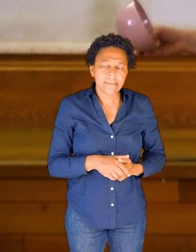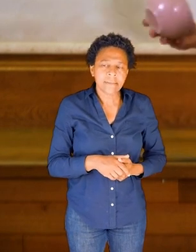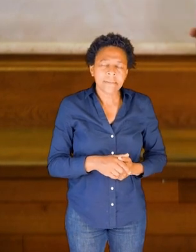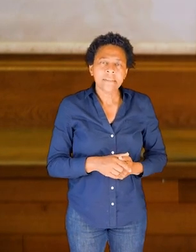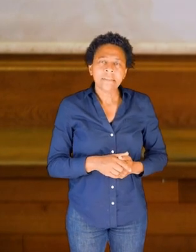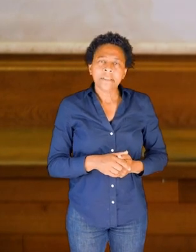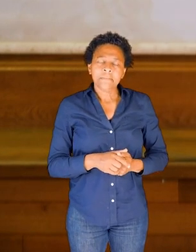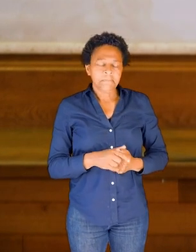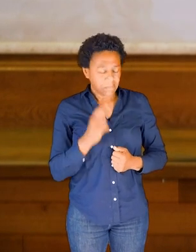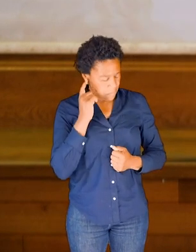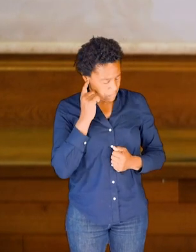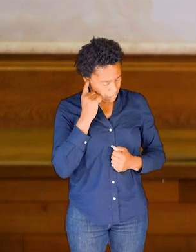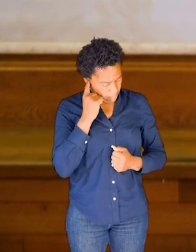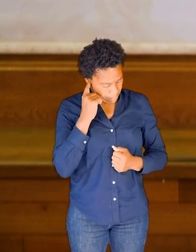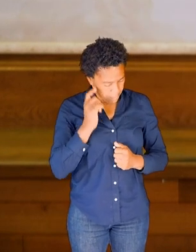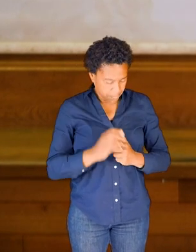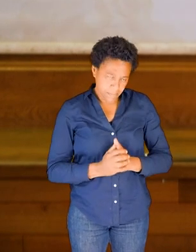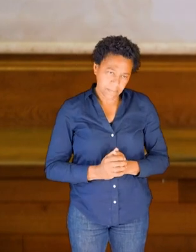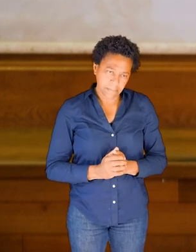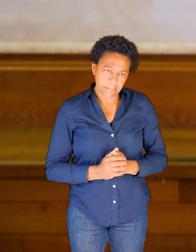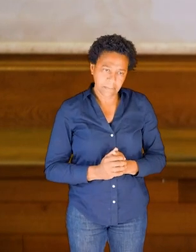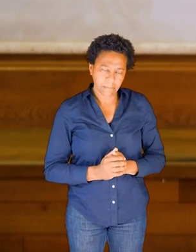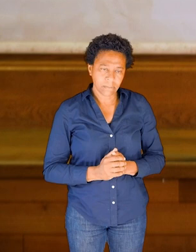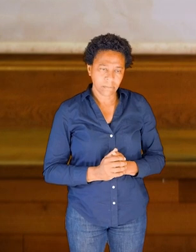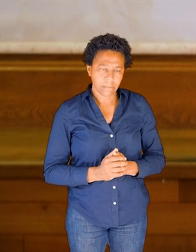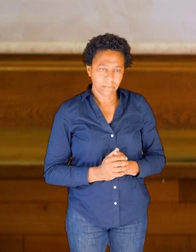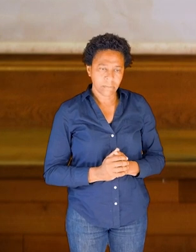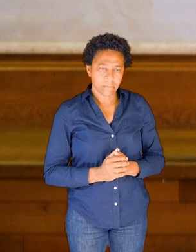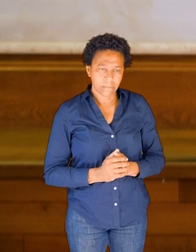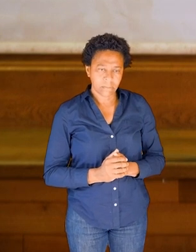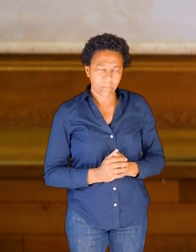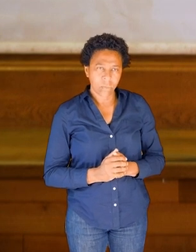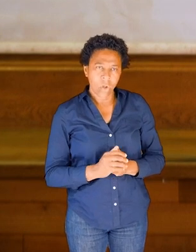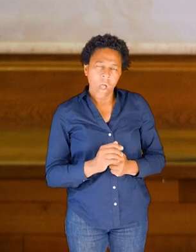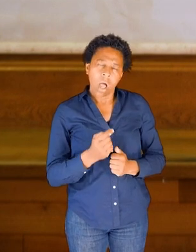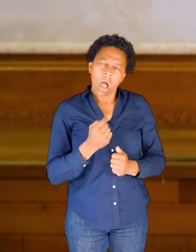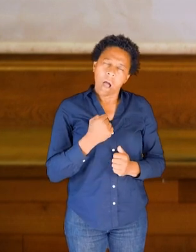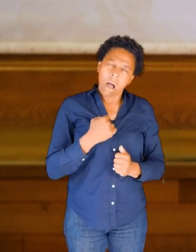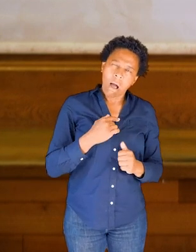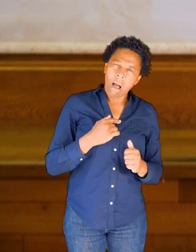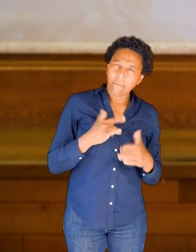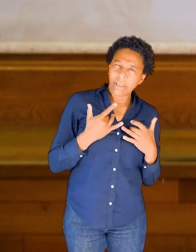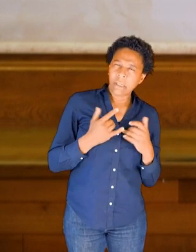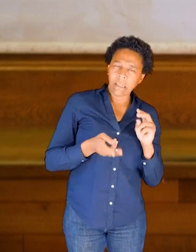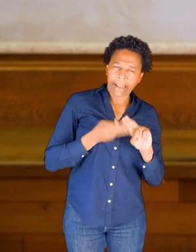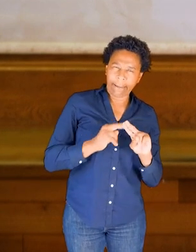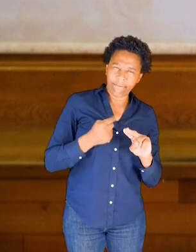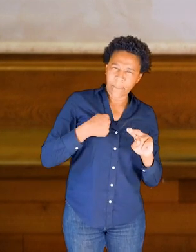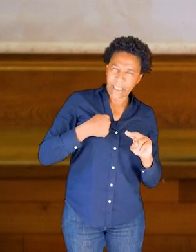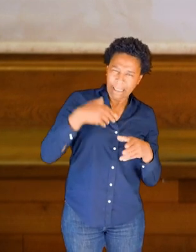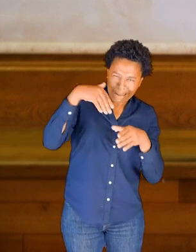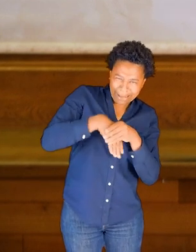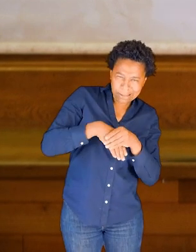there's a sense that perhaps when my attention goes up inside a big building